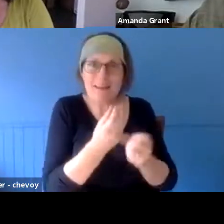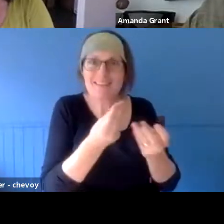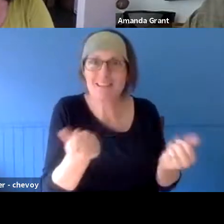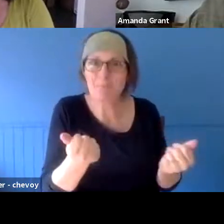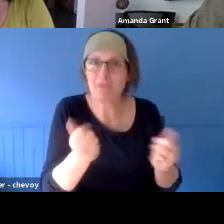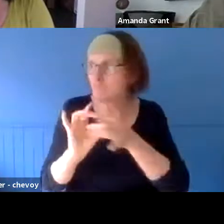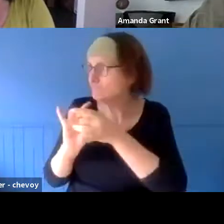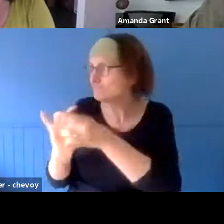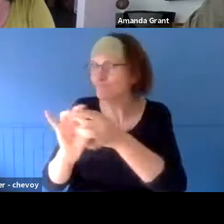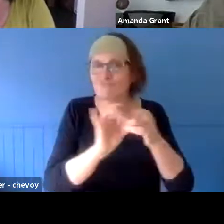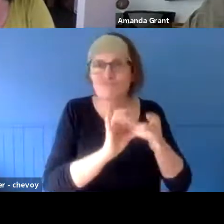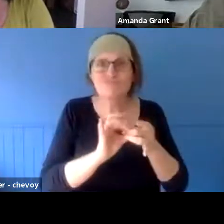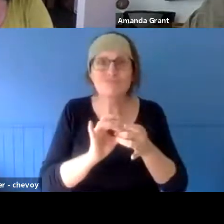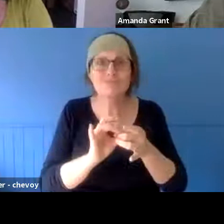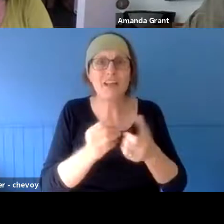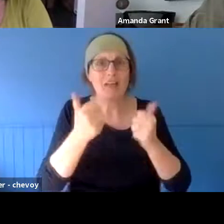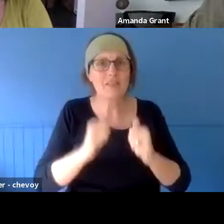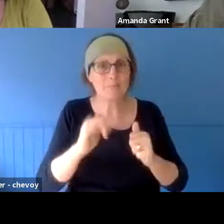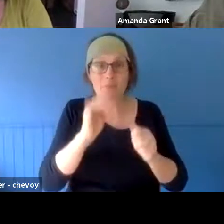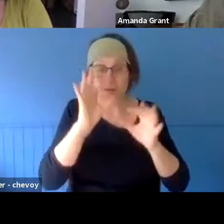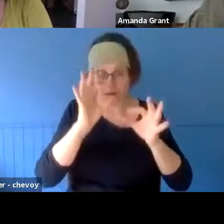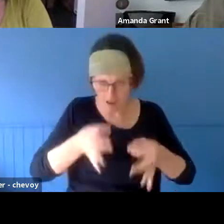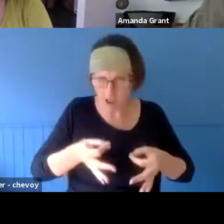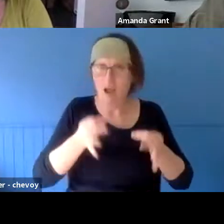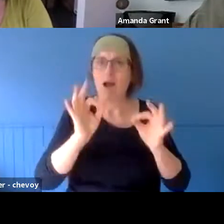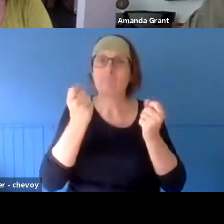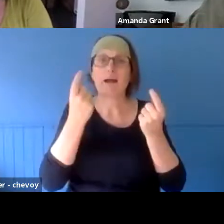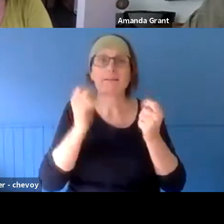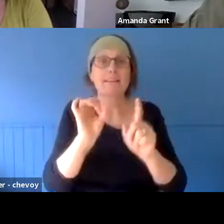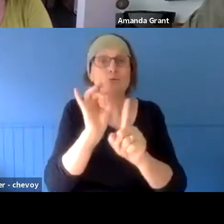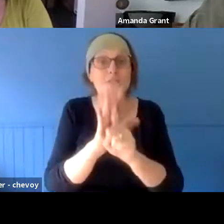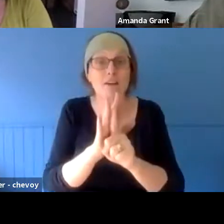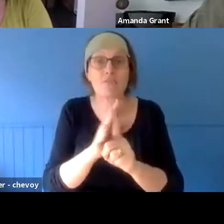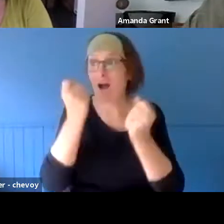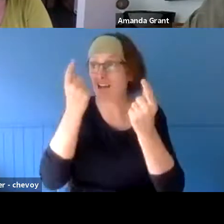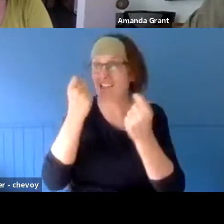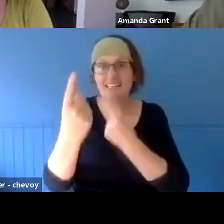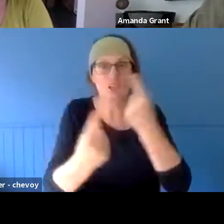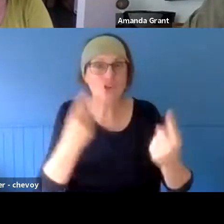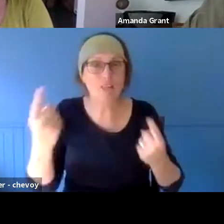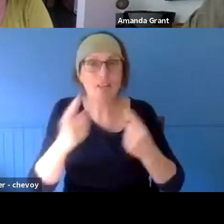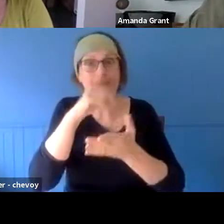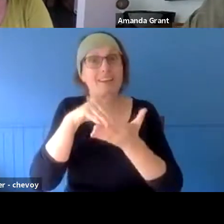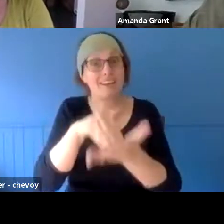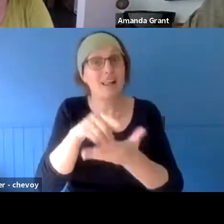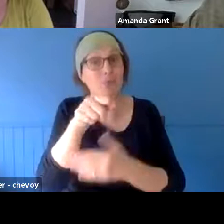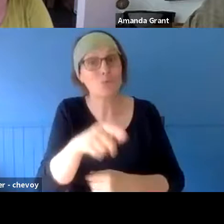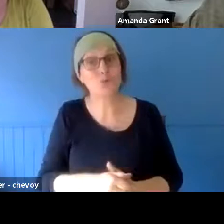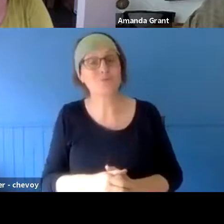for yourself or your community that can actually help you kind of understand consciously what's going on subconsciously that can help you